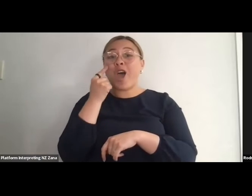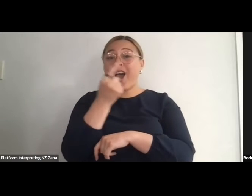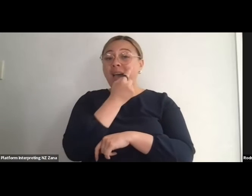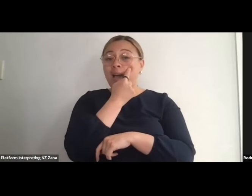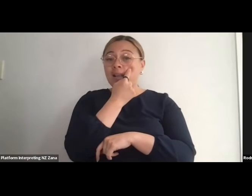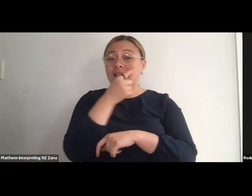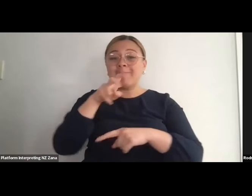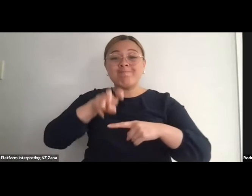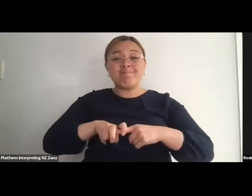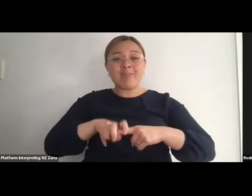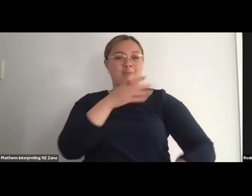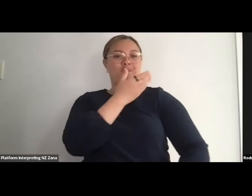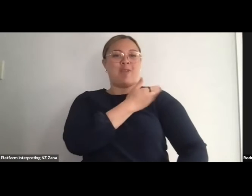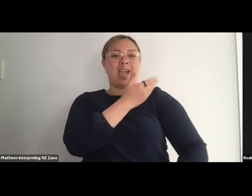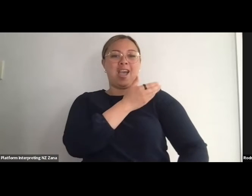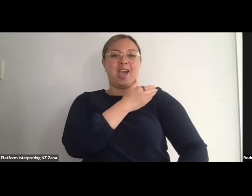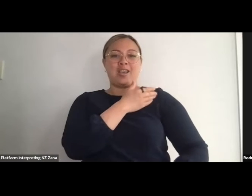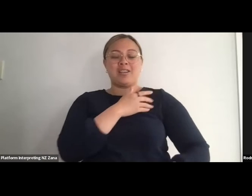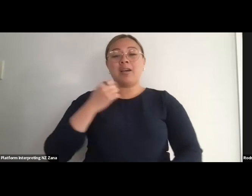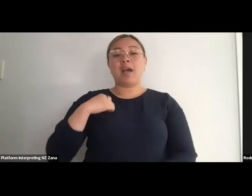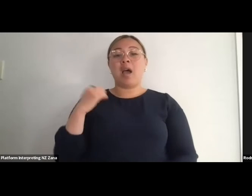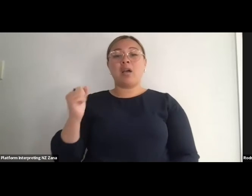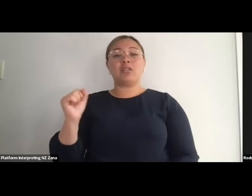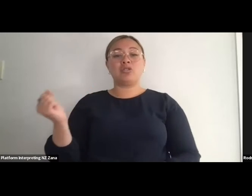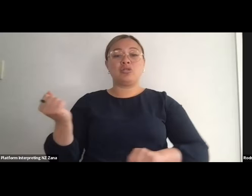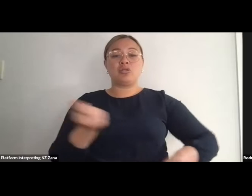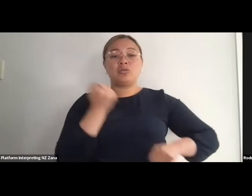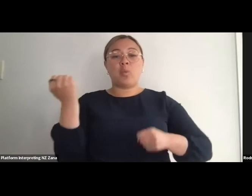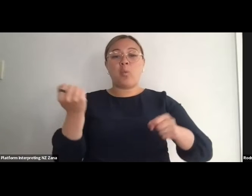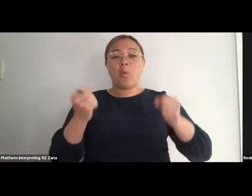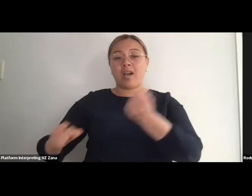Ko Tainui te waka, ko Ngati Maniapoto te iwi, ko Ngati Rooru te hapu.